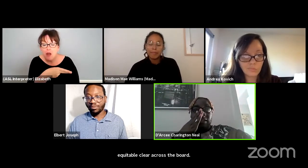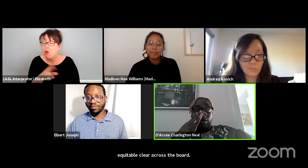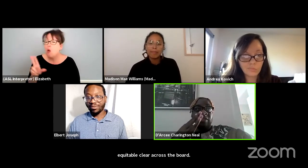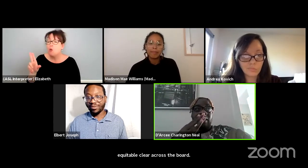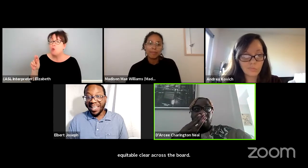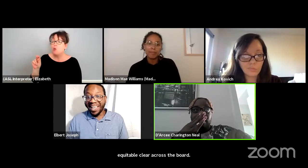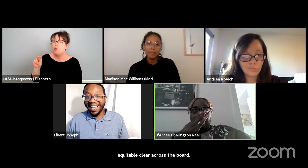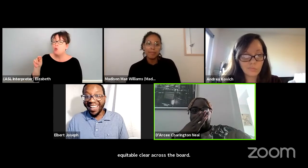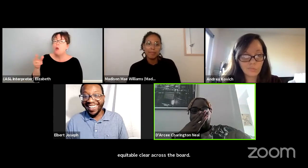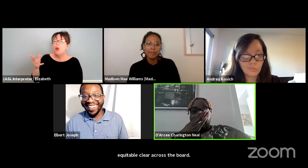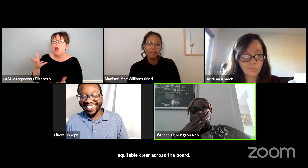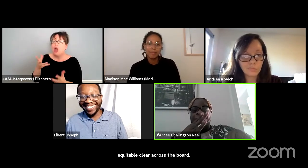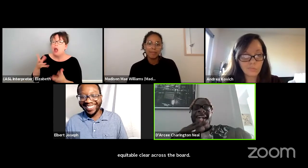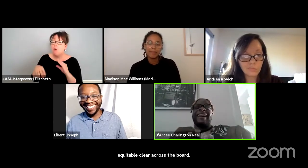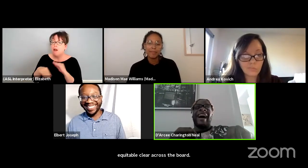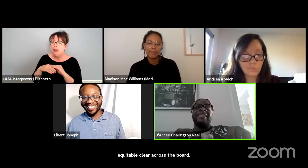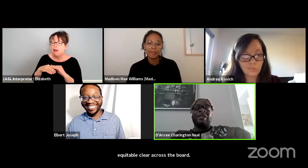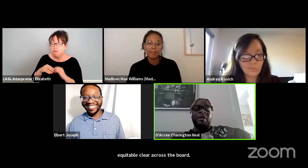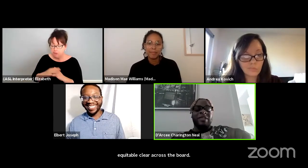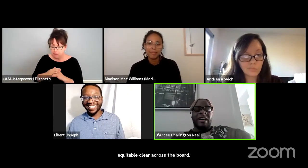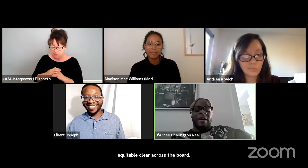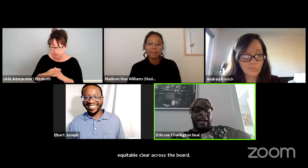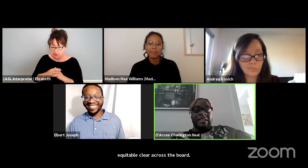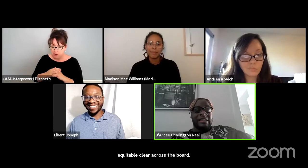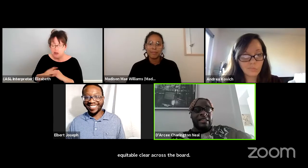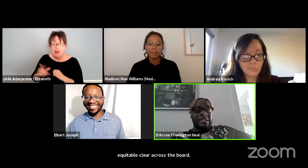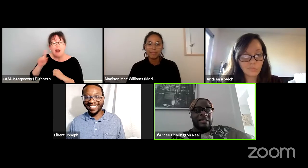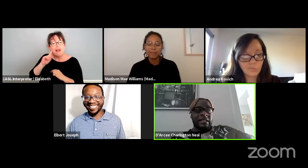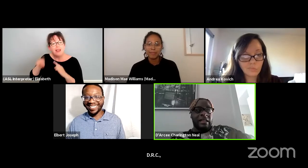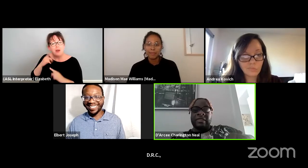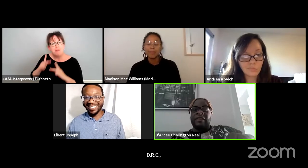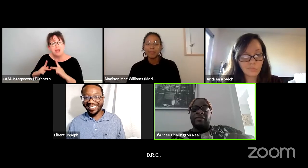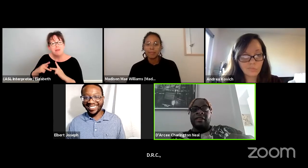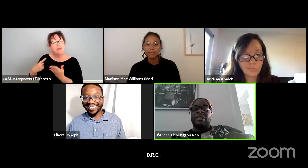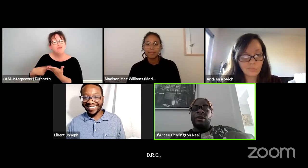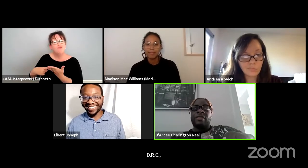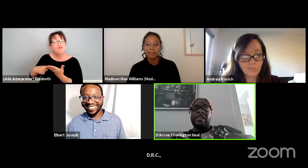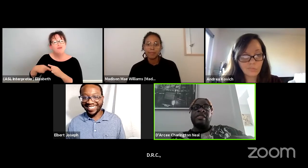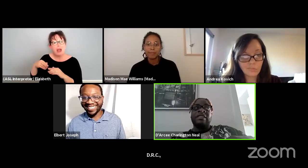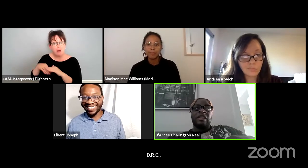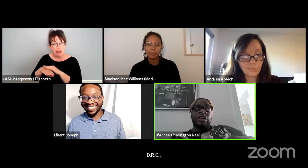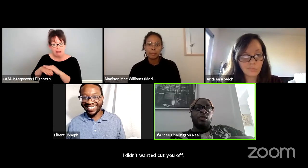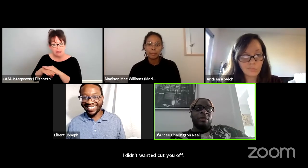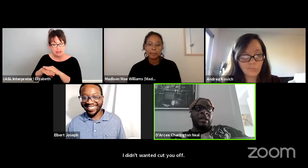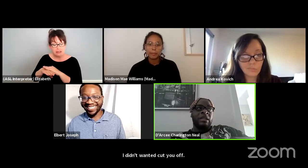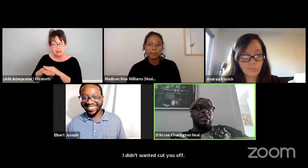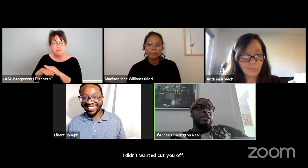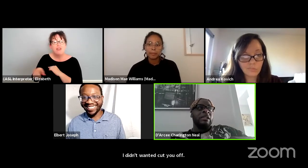No, I think like, I think when people talk about access they've so they think that you mean,